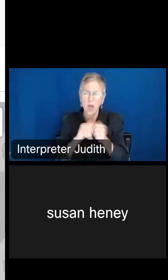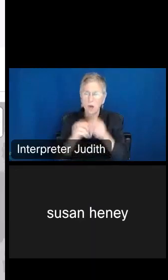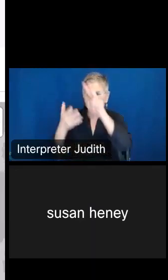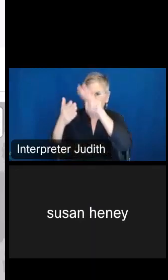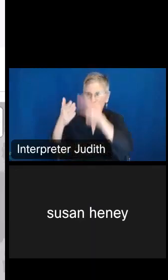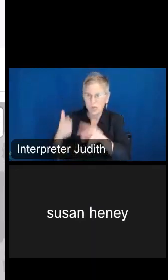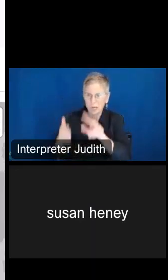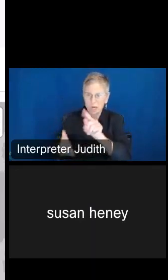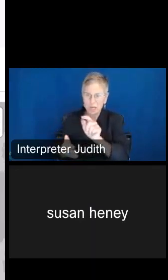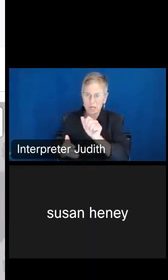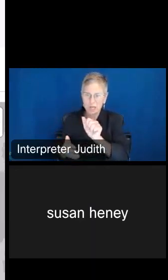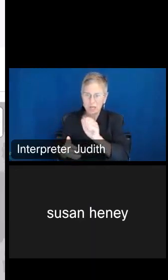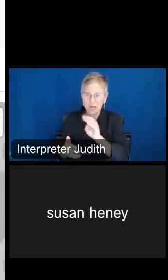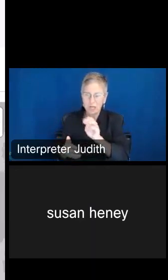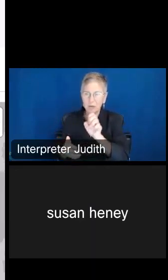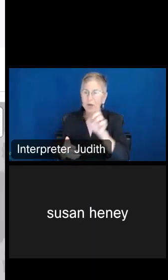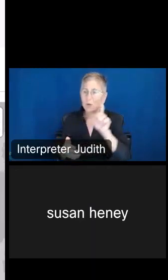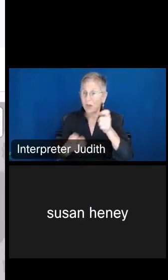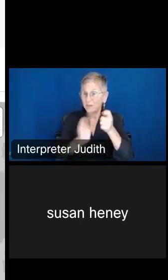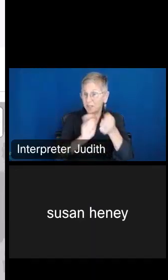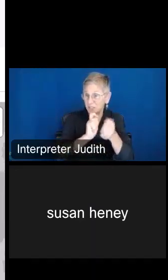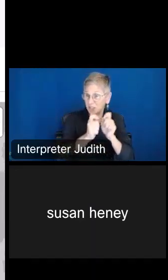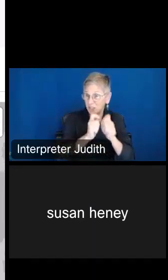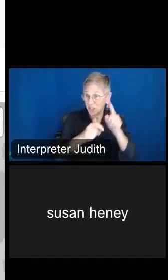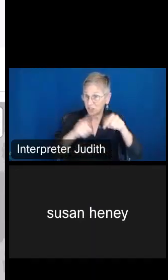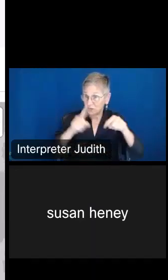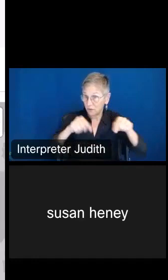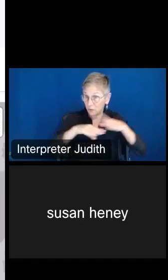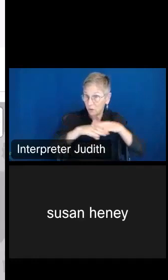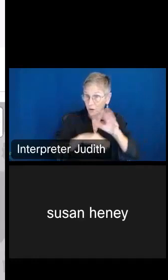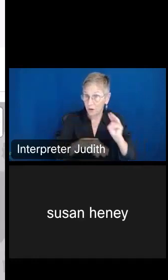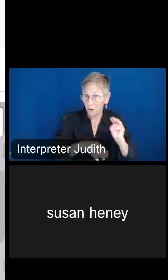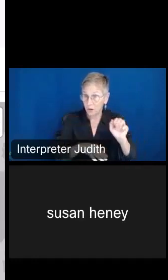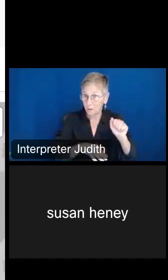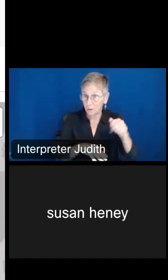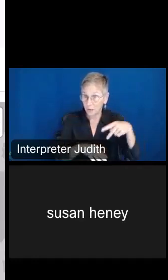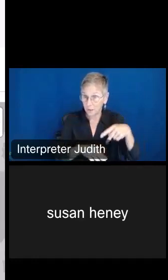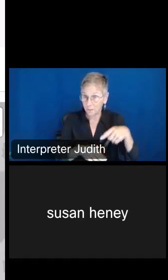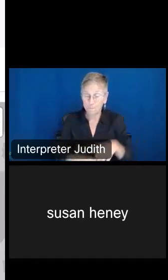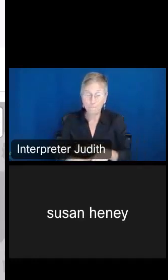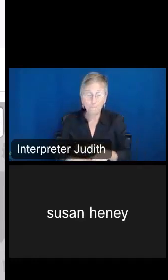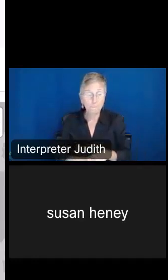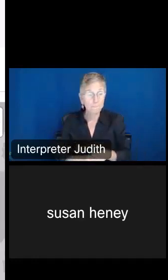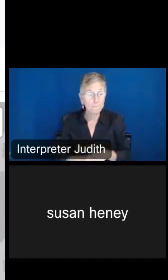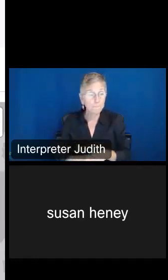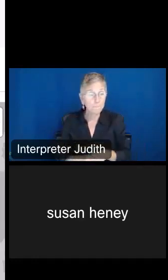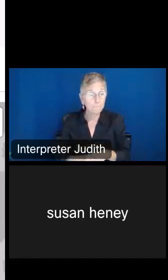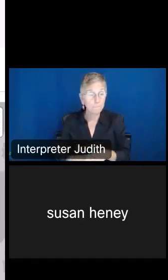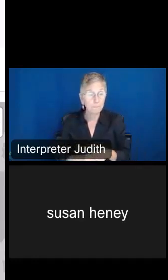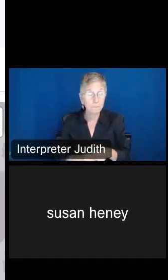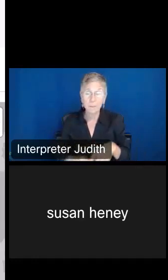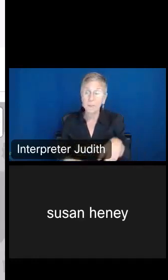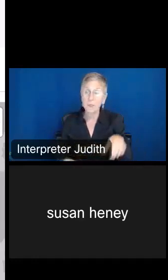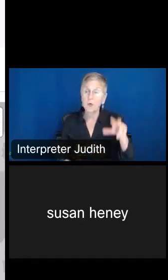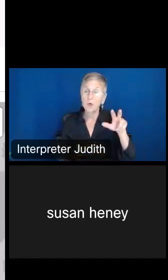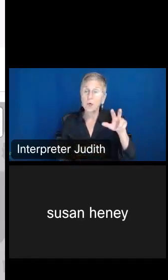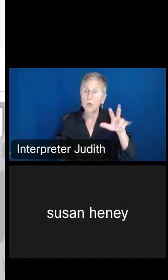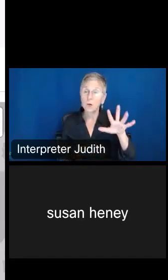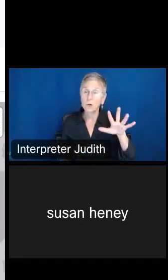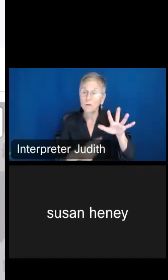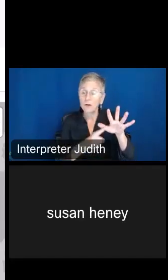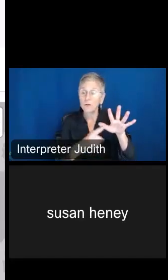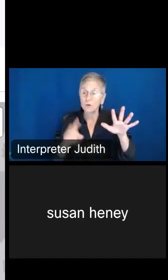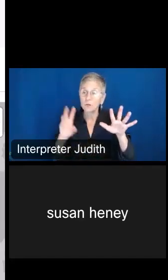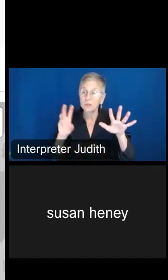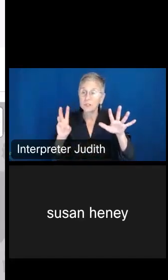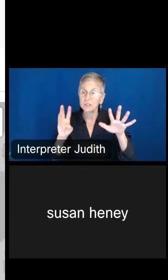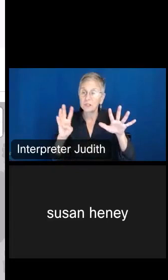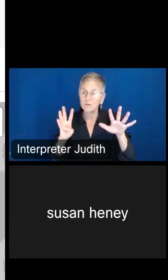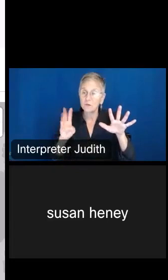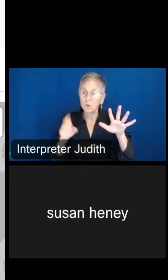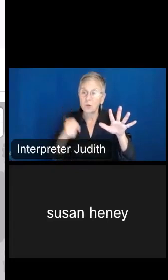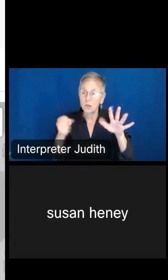have to change our variable on the map to 35 to 64 years with a disability below poverty